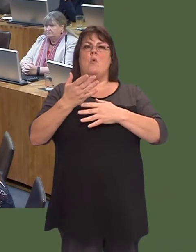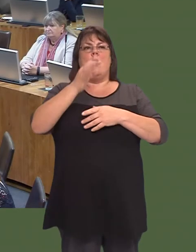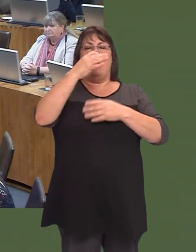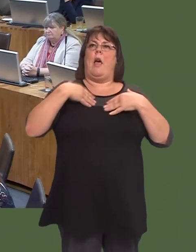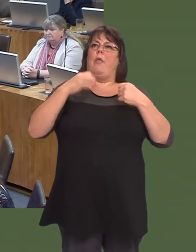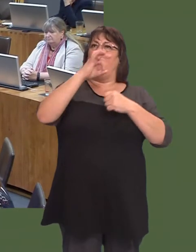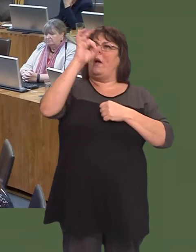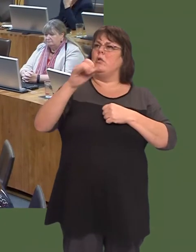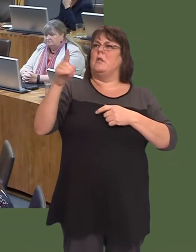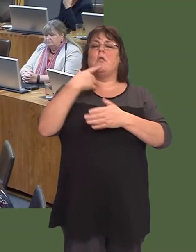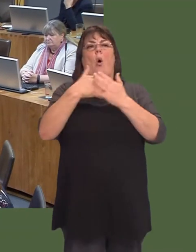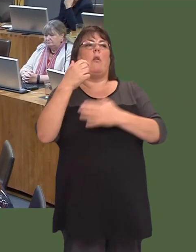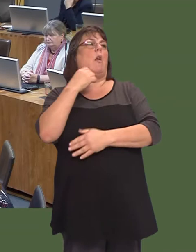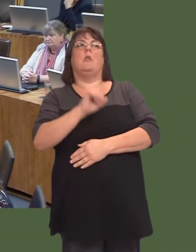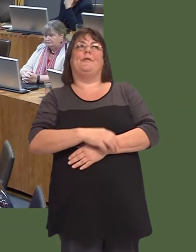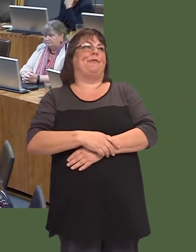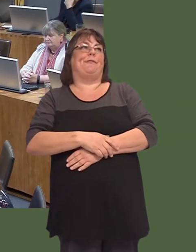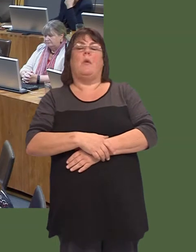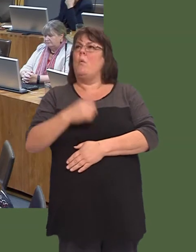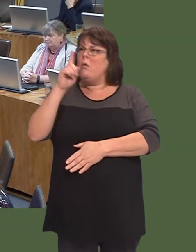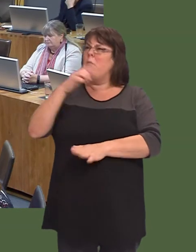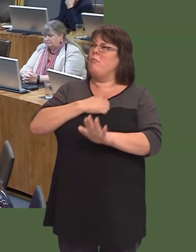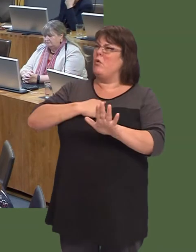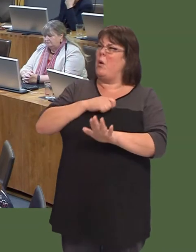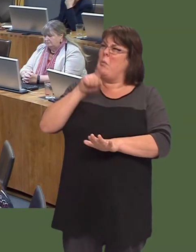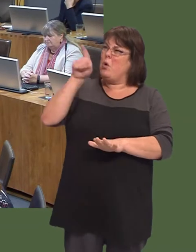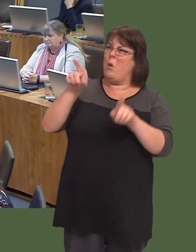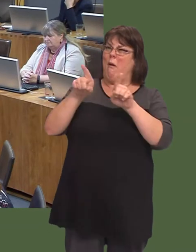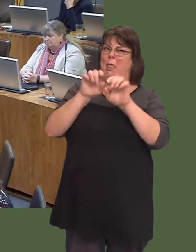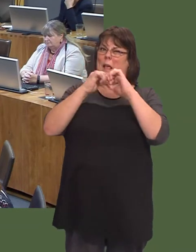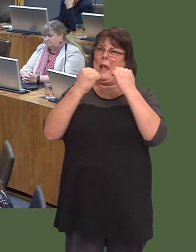shaking his headó? Well, Iím sorry, but you and the Cabinet Secretaryó.